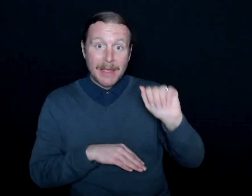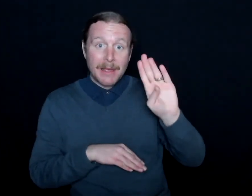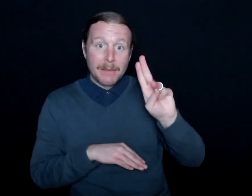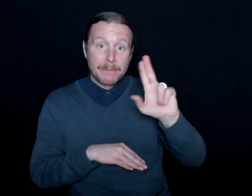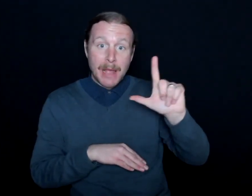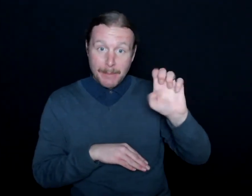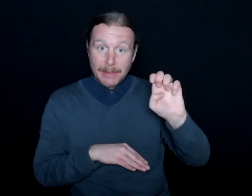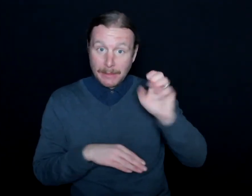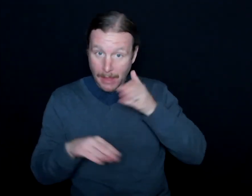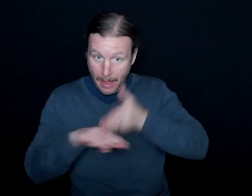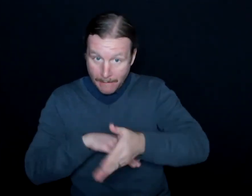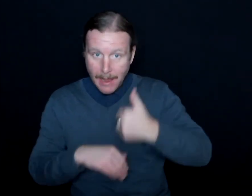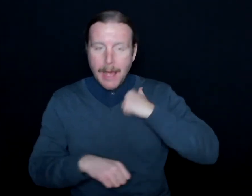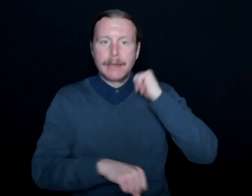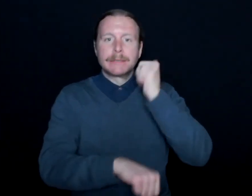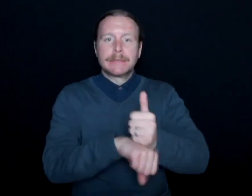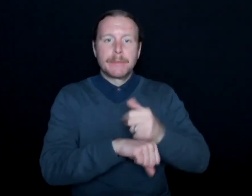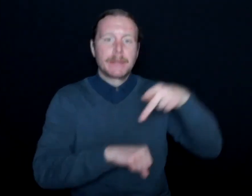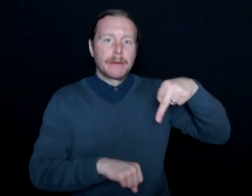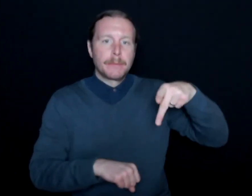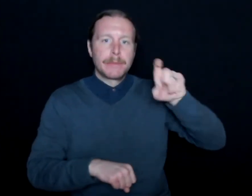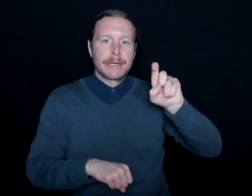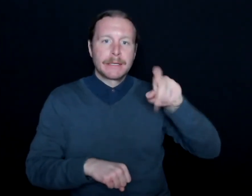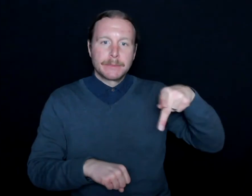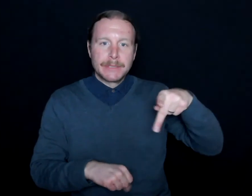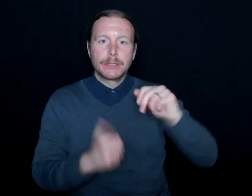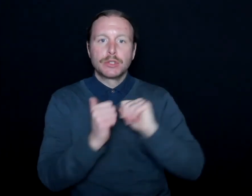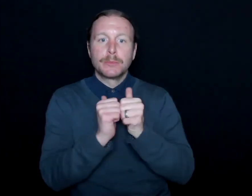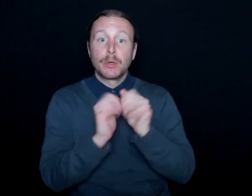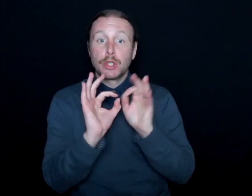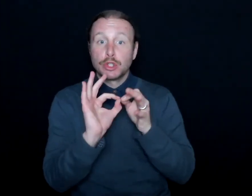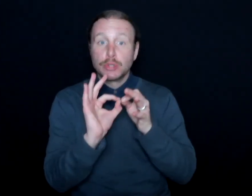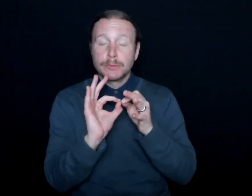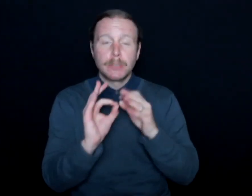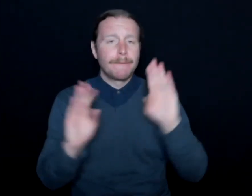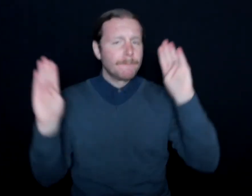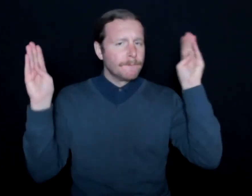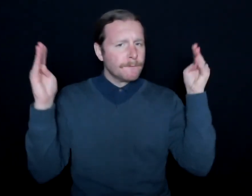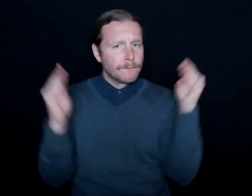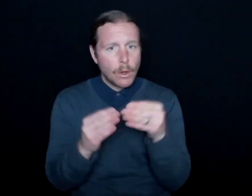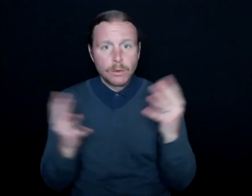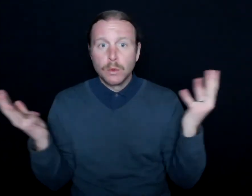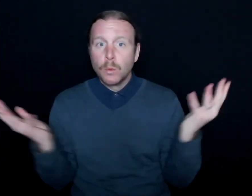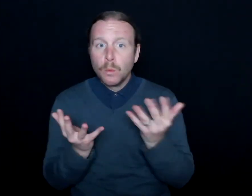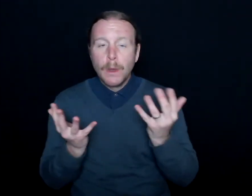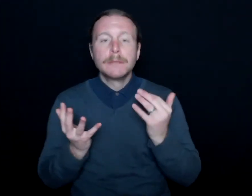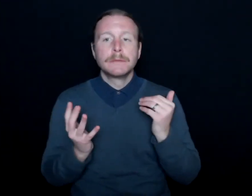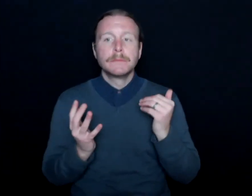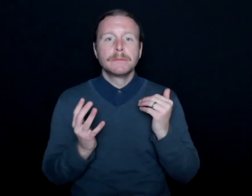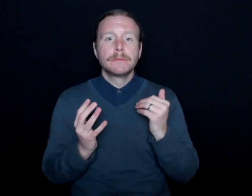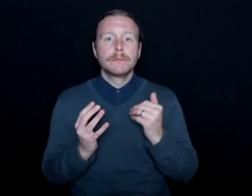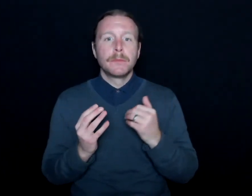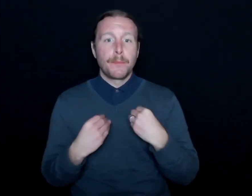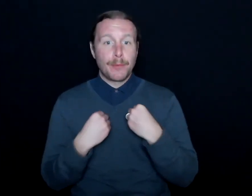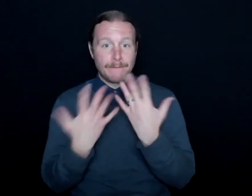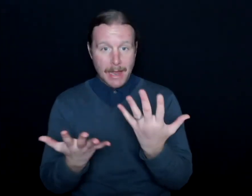that I established Play-By-Play Sports Interpreting. And we focus solely on, one, providing interpreting